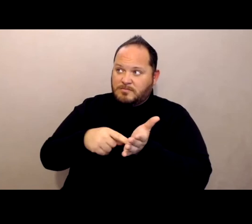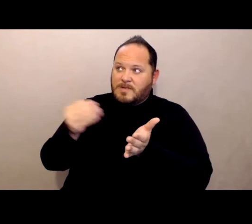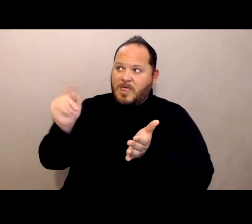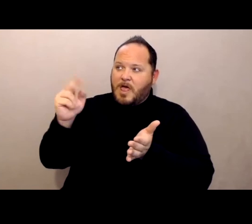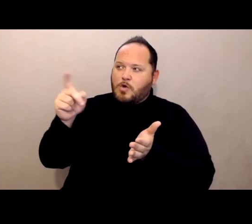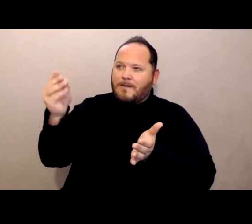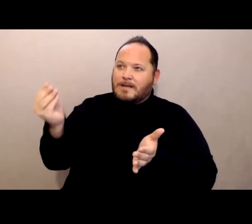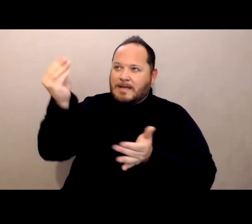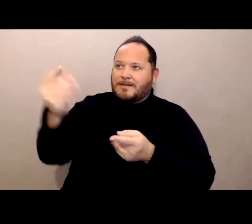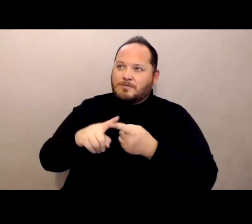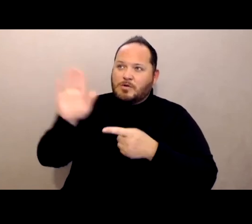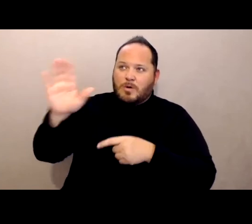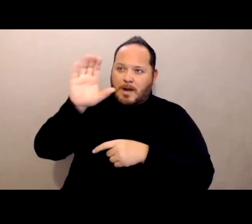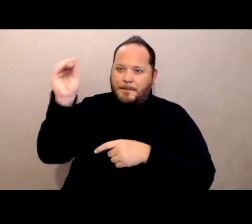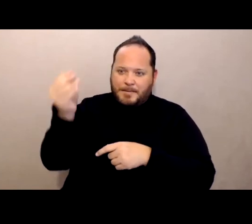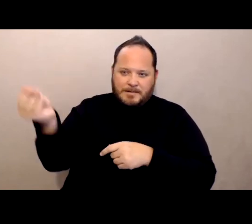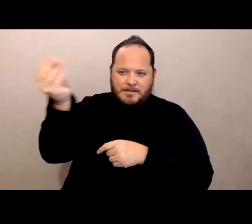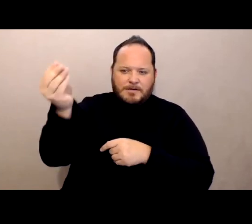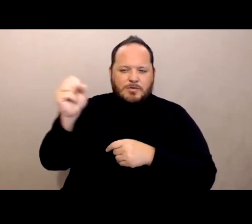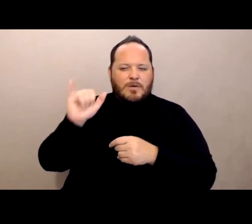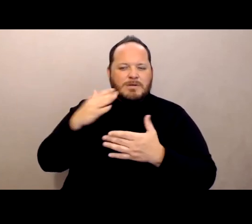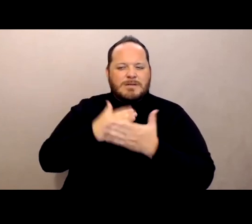So there was a rush to sort of fix that problem.